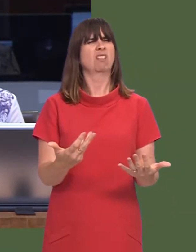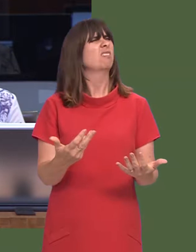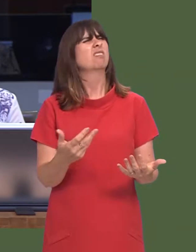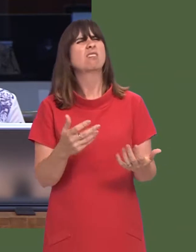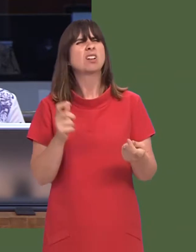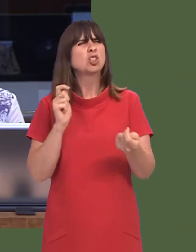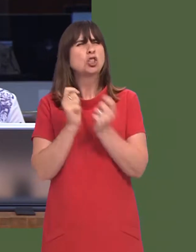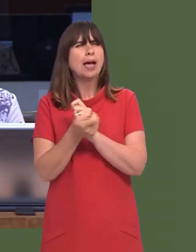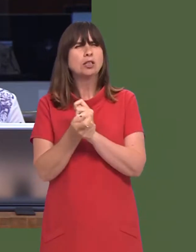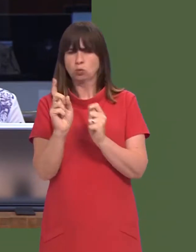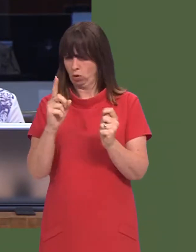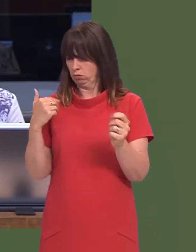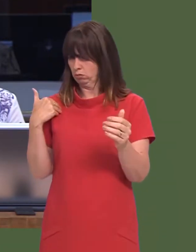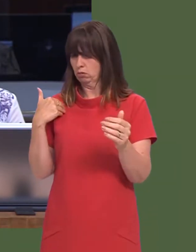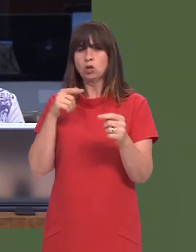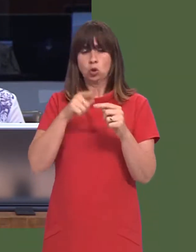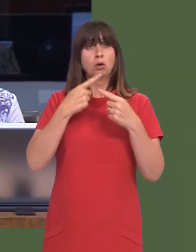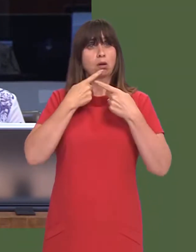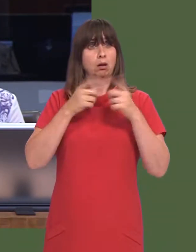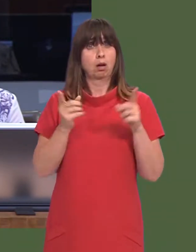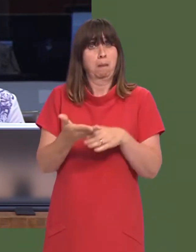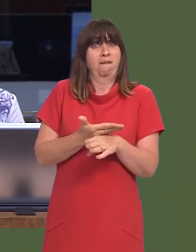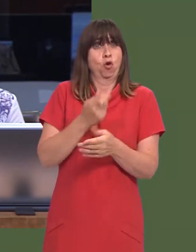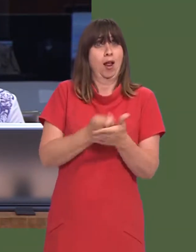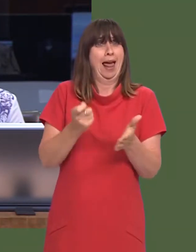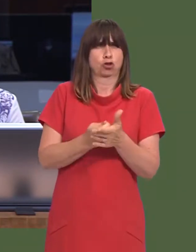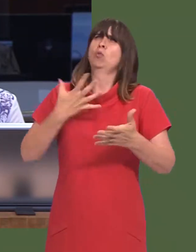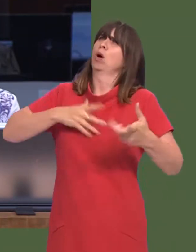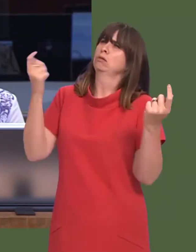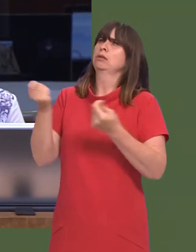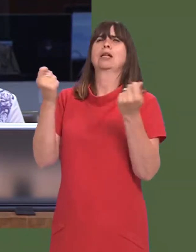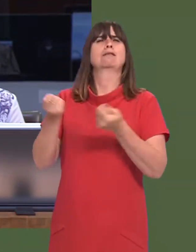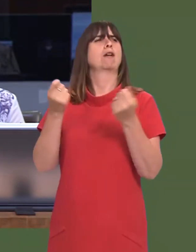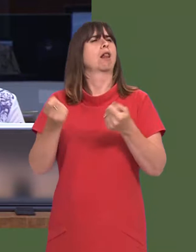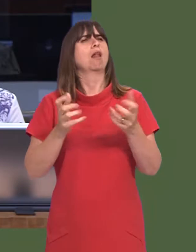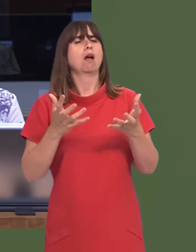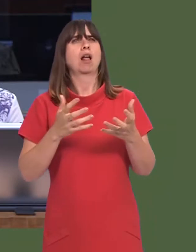Leanne Wood: Can you explain what changed between that statement before the election,